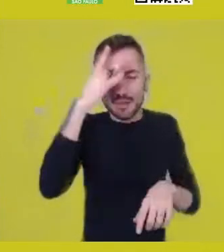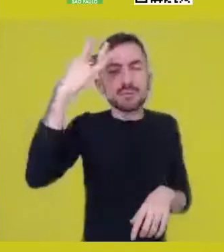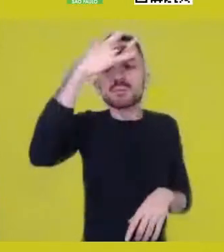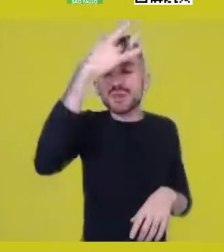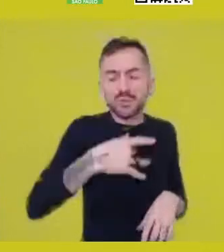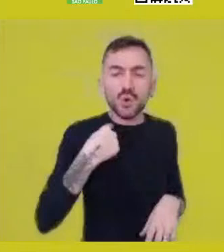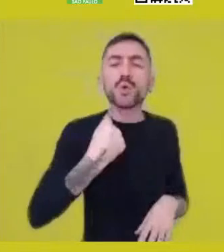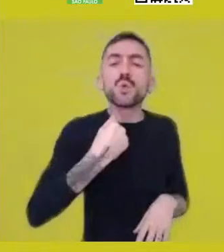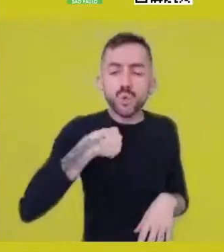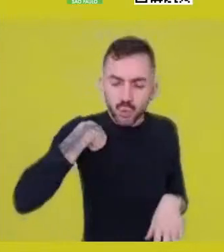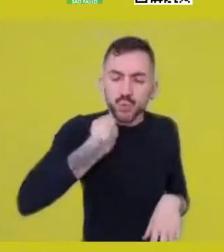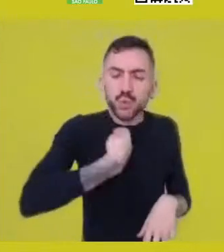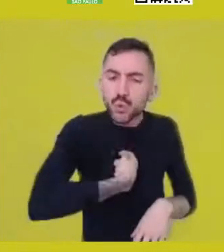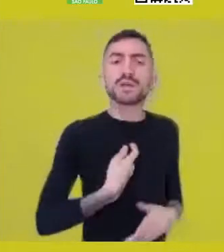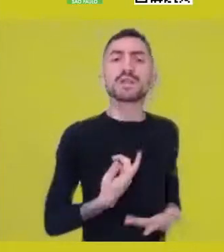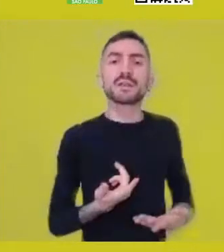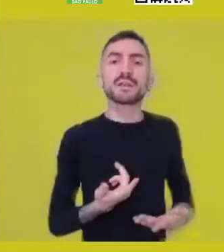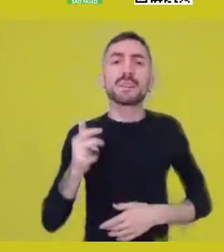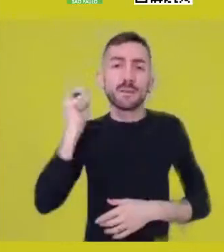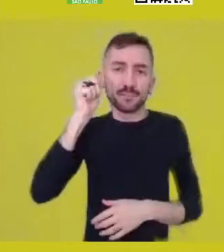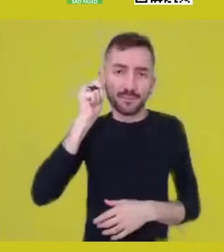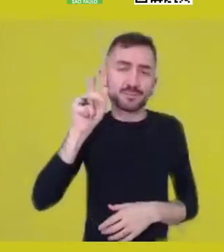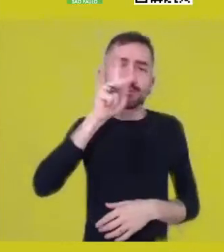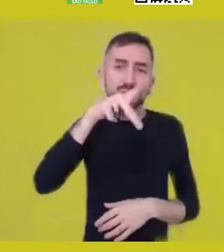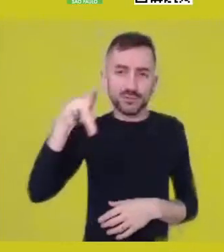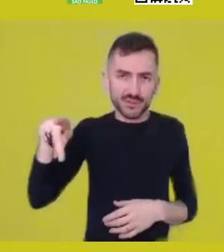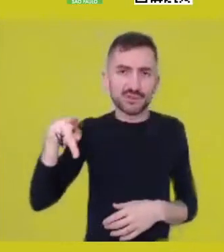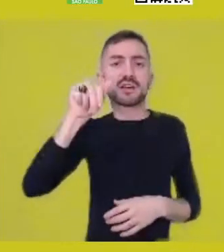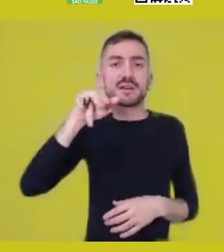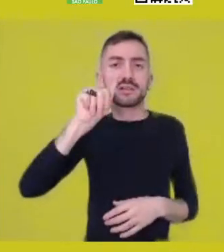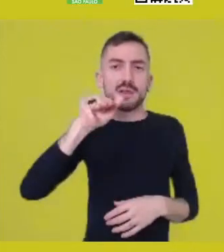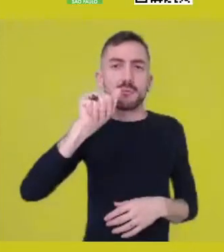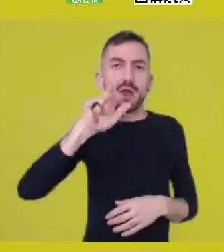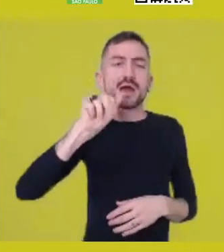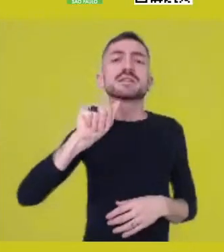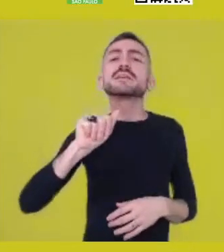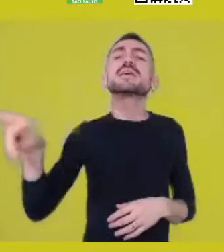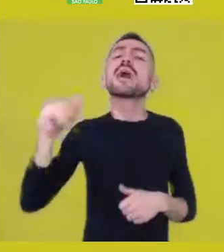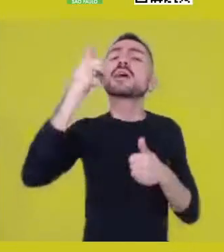what Prof. Ana Maria calls the ontology,